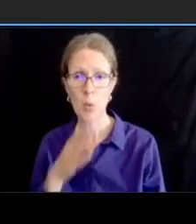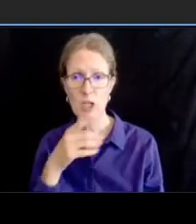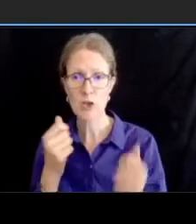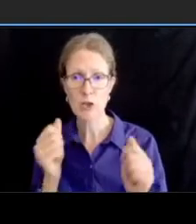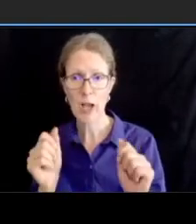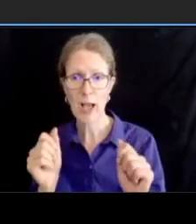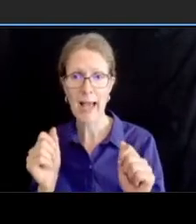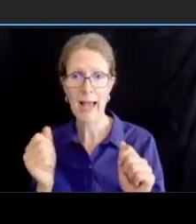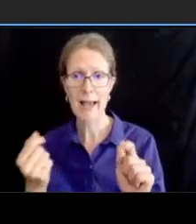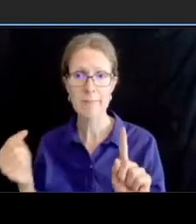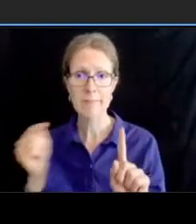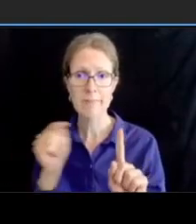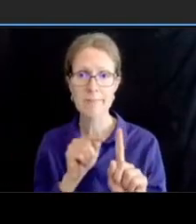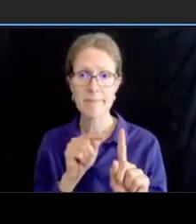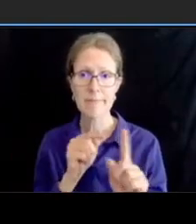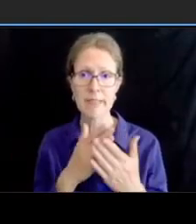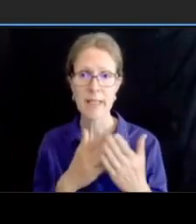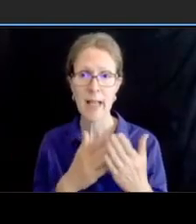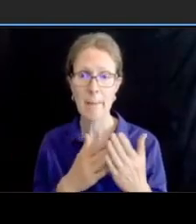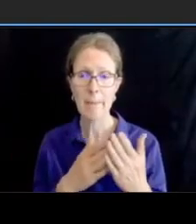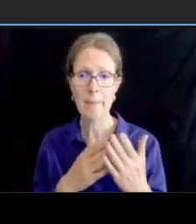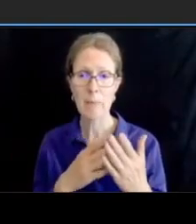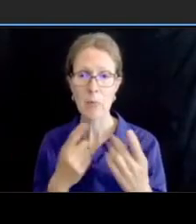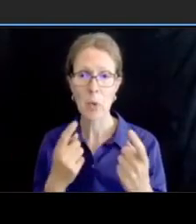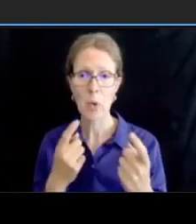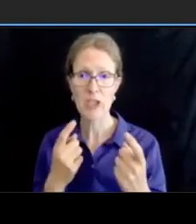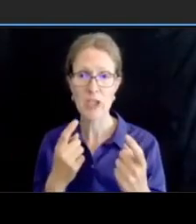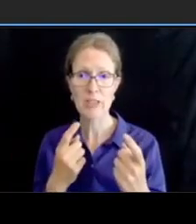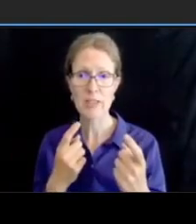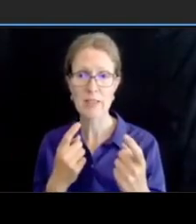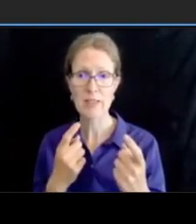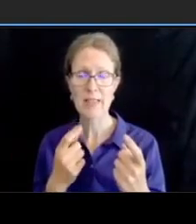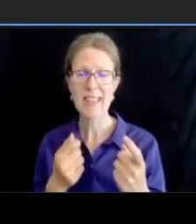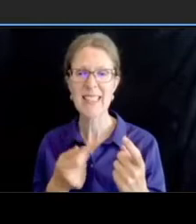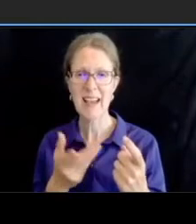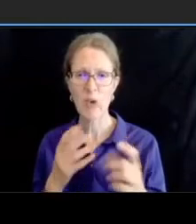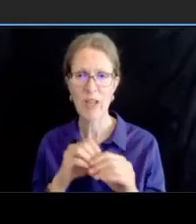i'm sorry in the q a so we will try to get to your questions as soon as we can